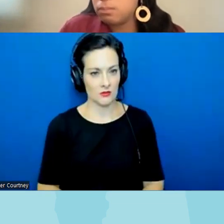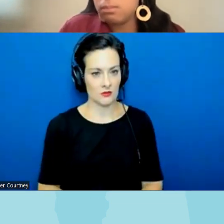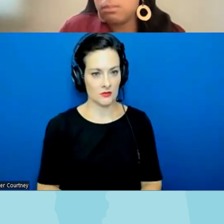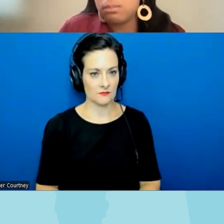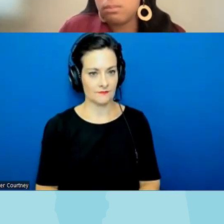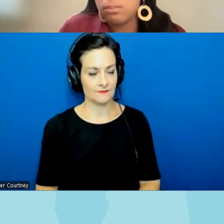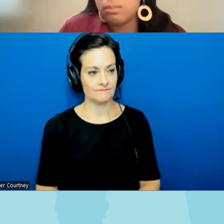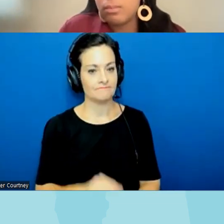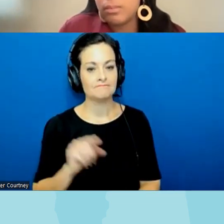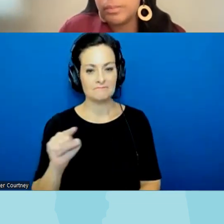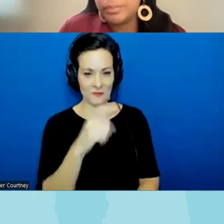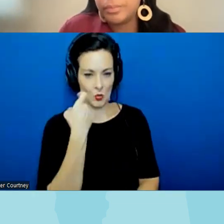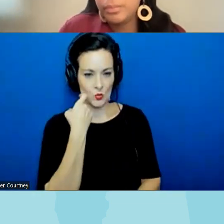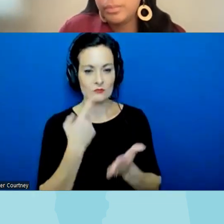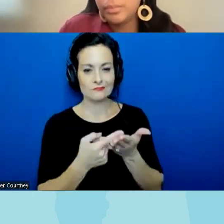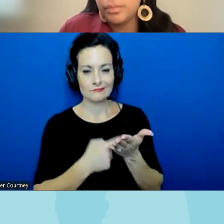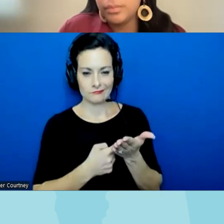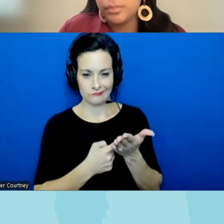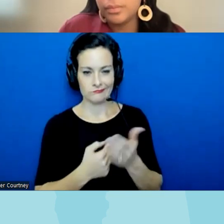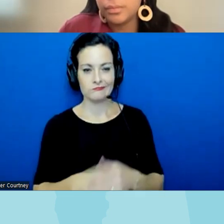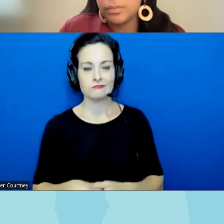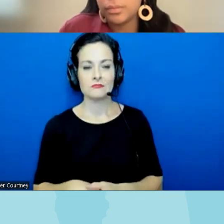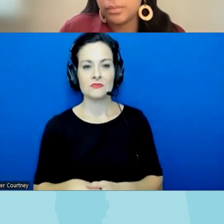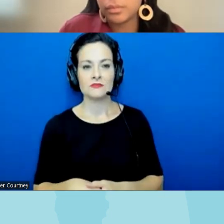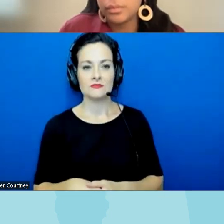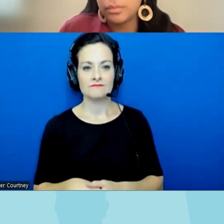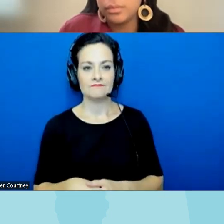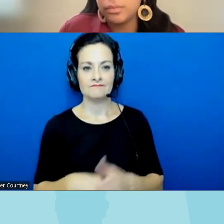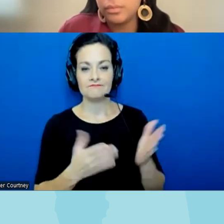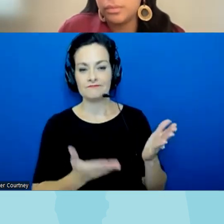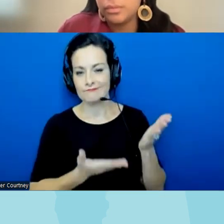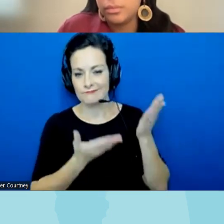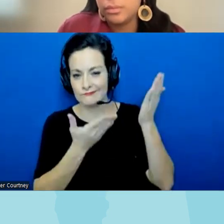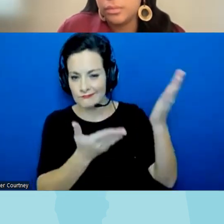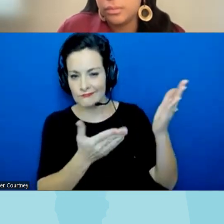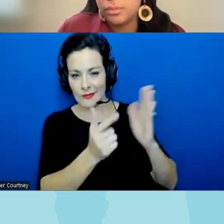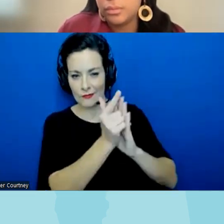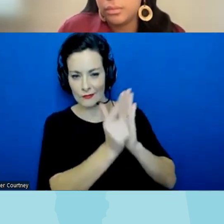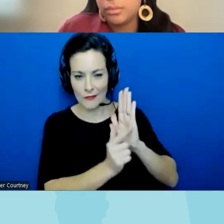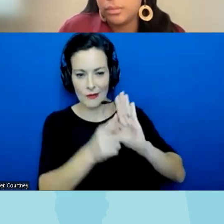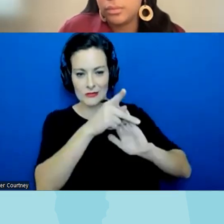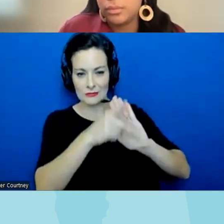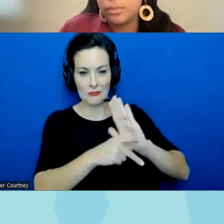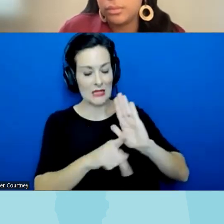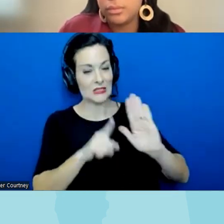have touched on the impacts of of these proposals and these types of policies are really severe um